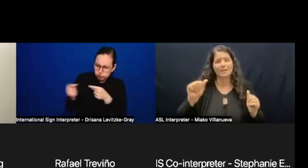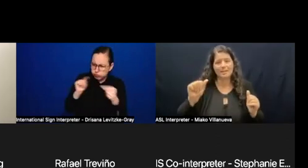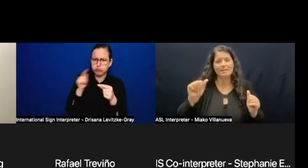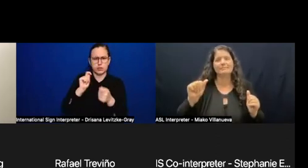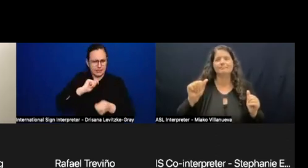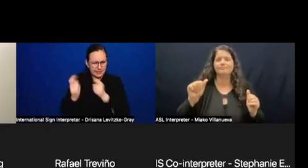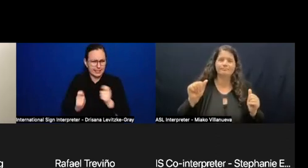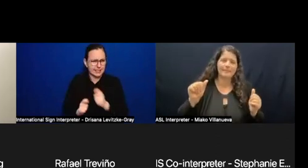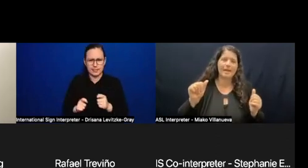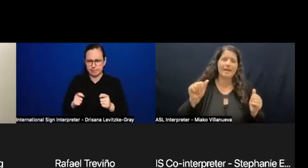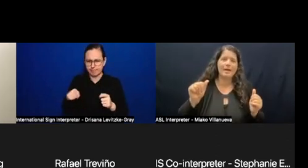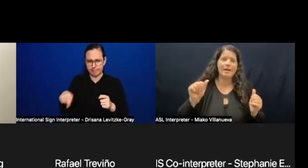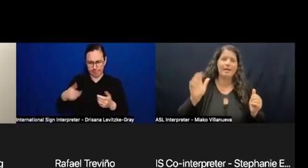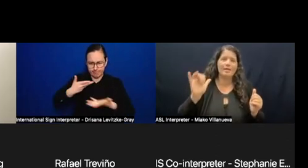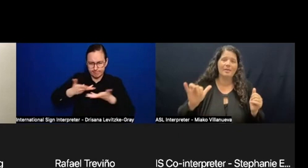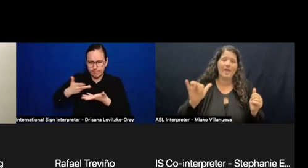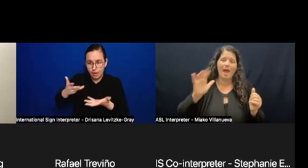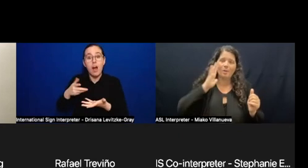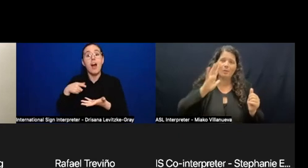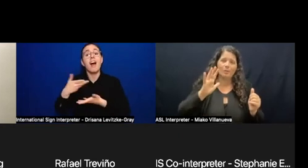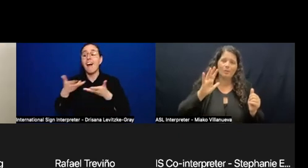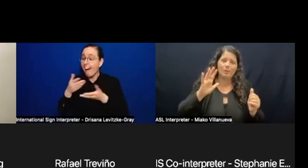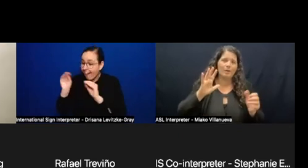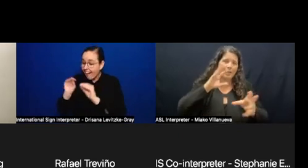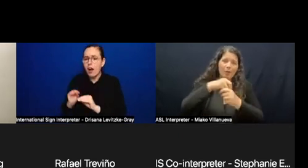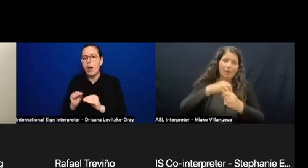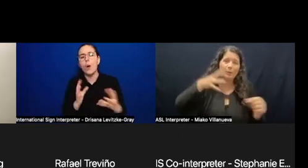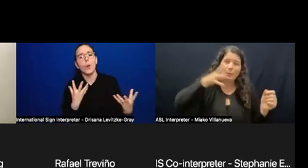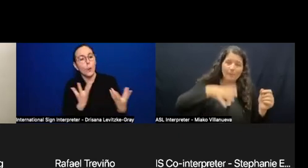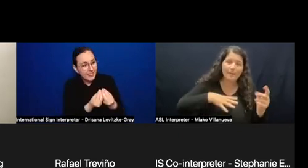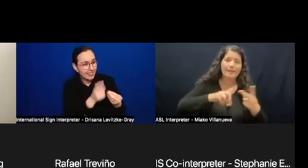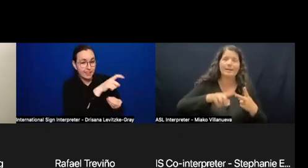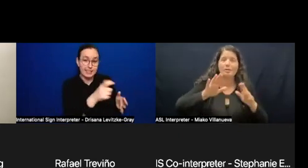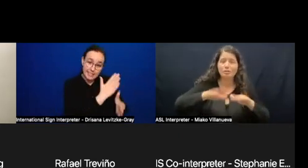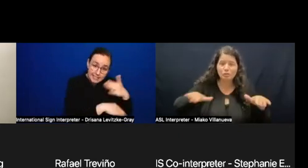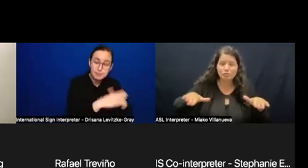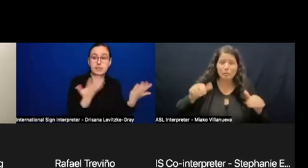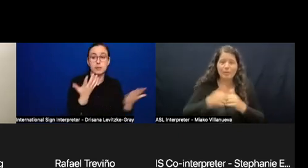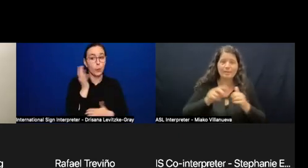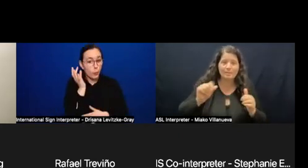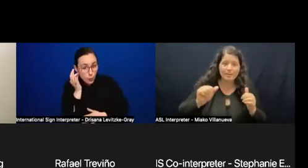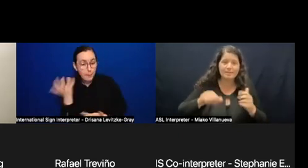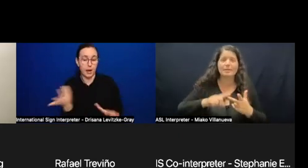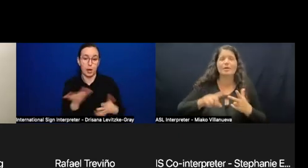and including, but not limited to-- women, children with disabilities, refugees, persons